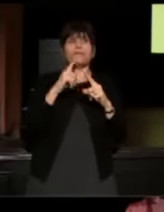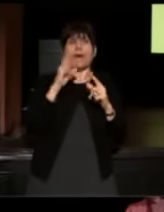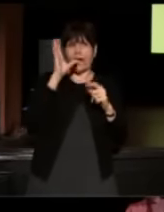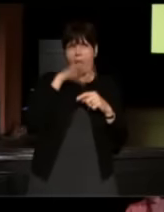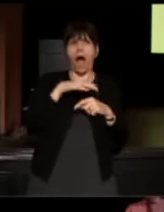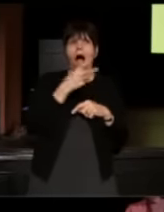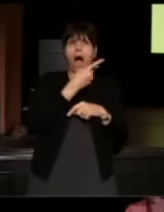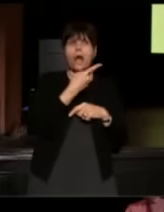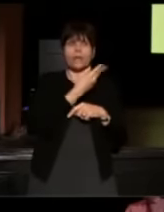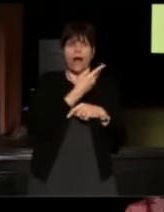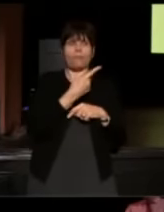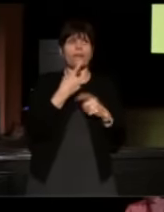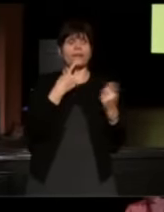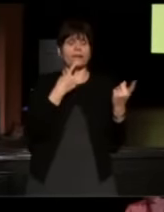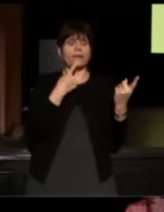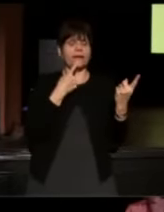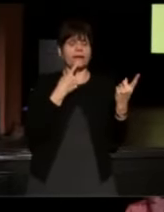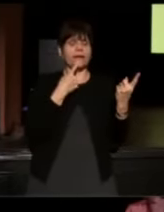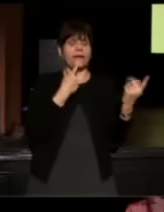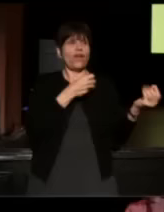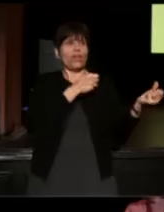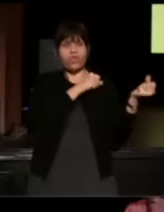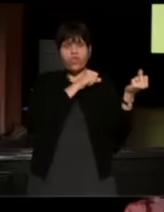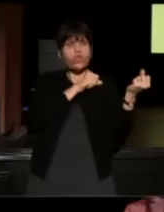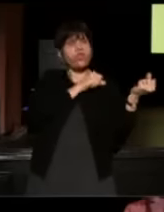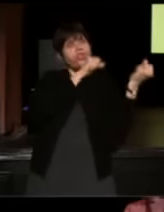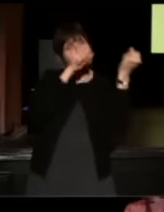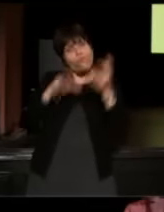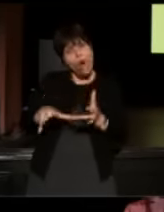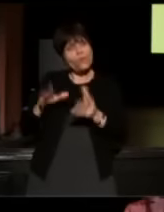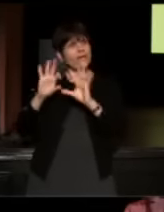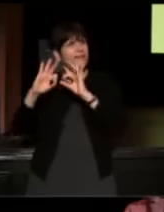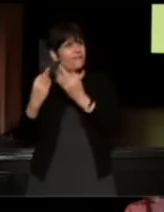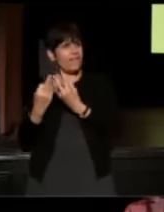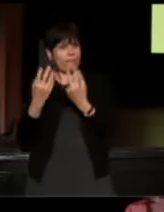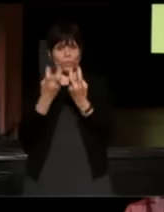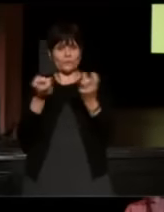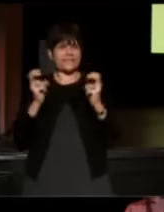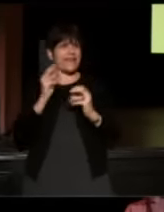(Laura) He's from a New England family and I remember we would sit at the dinner table